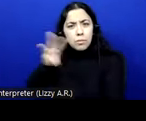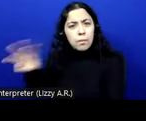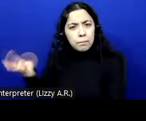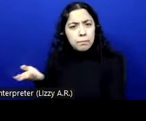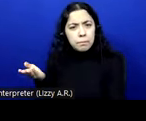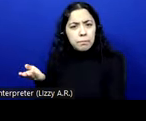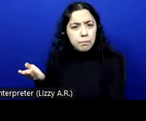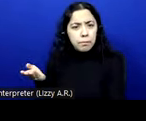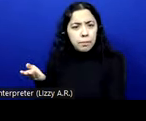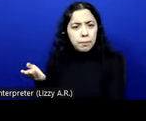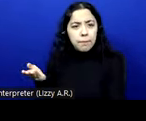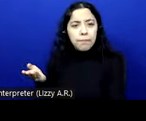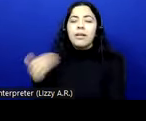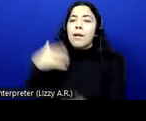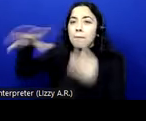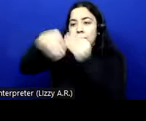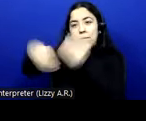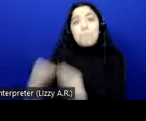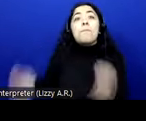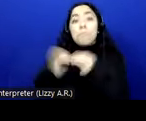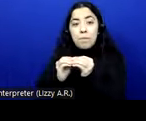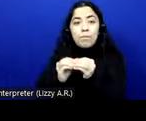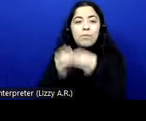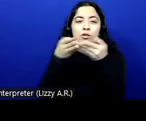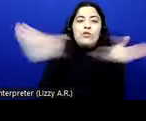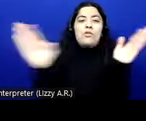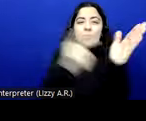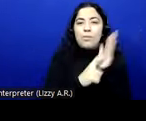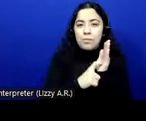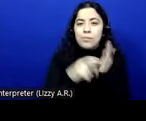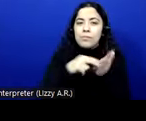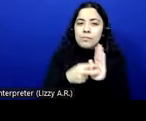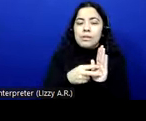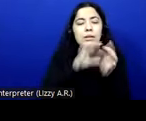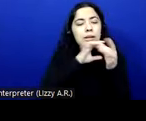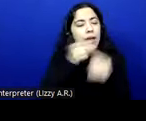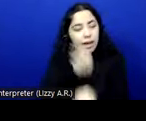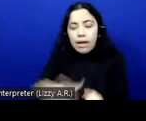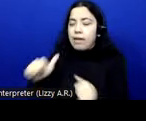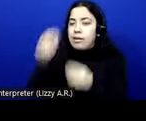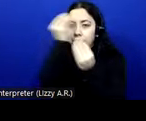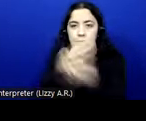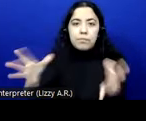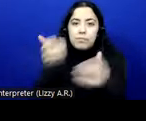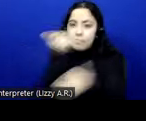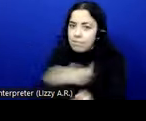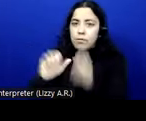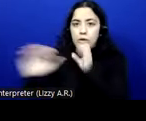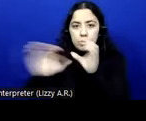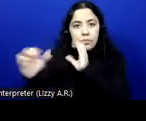So we have the generic requirements, which is a section for requirements that apply to any type of information and communication technology products and services.